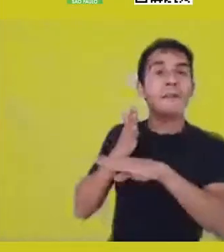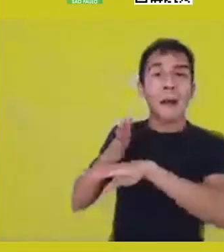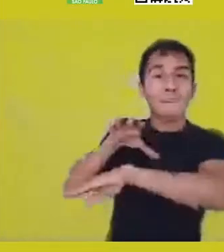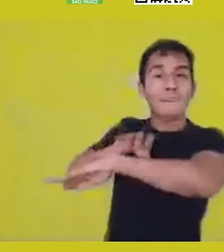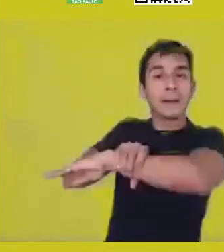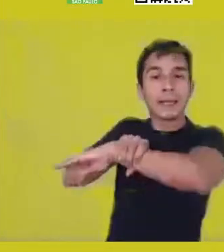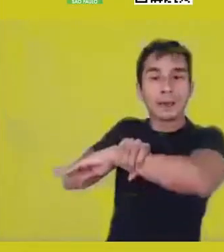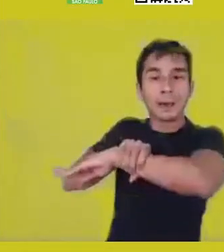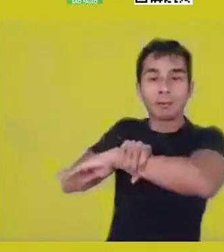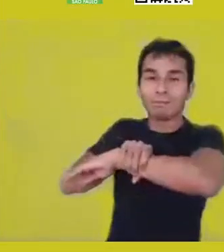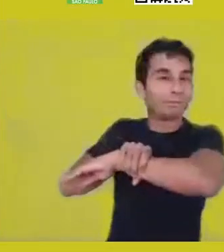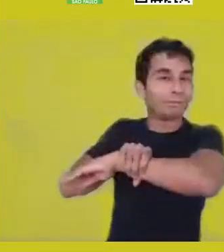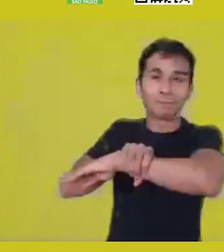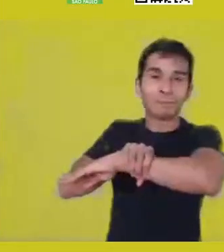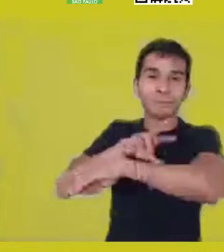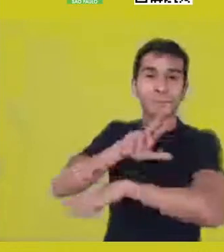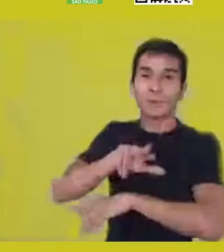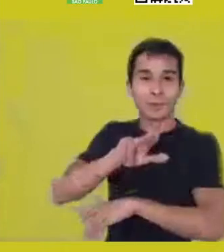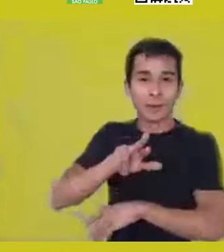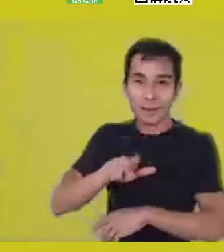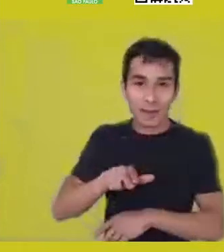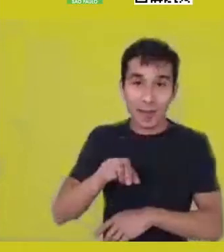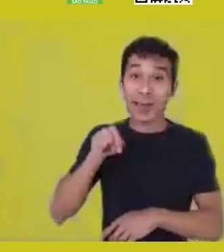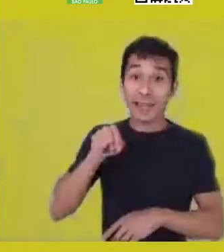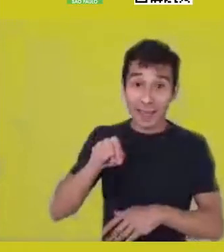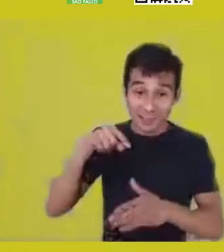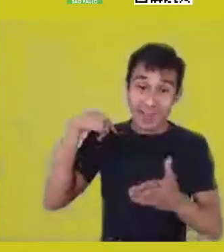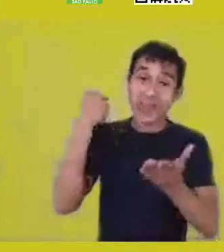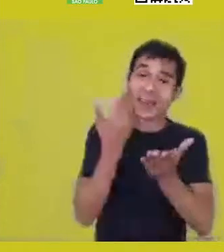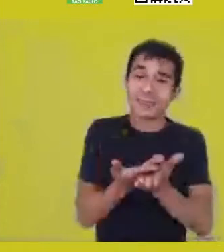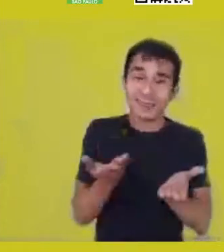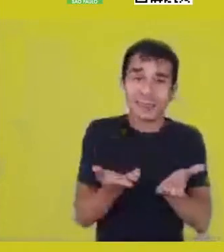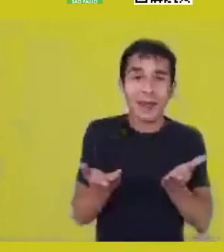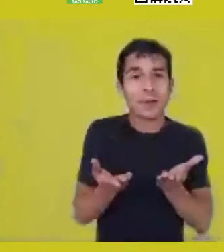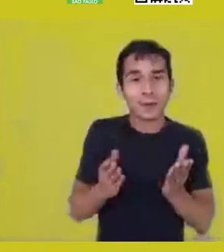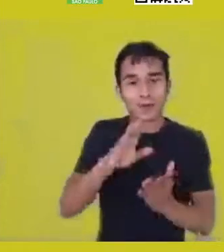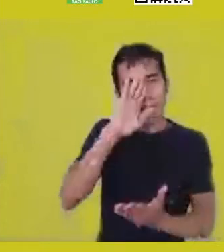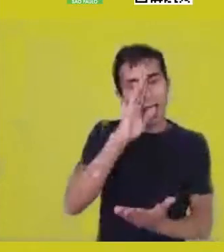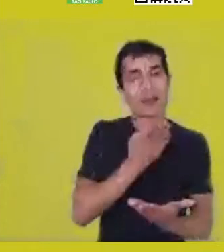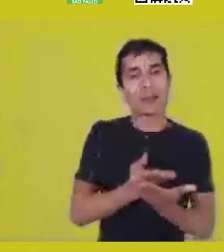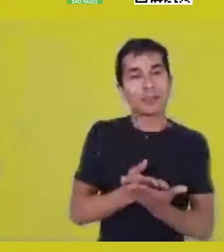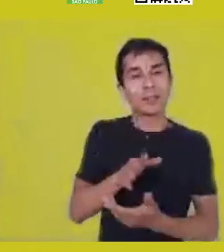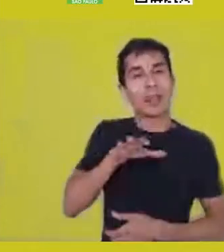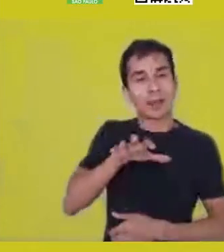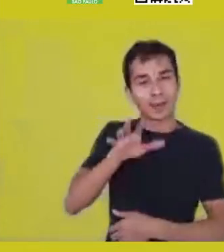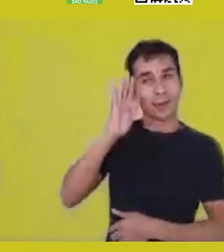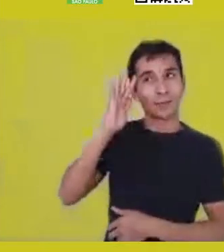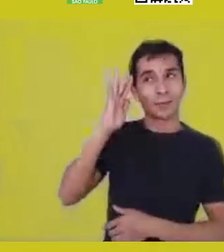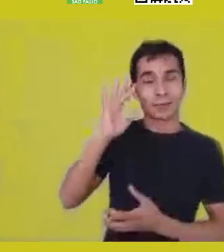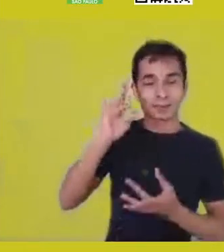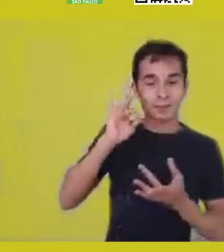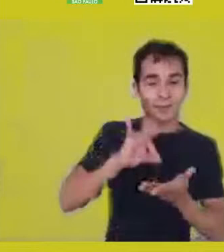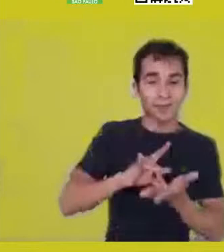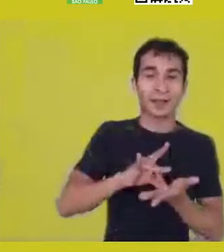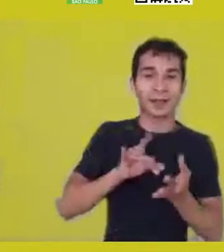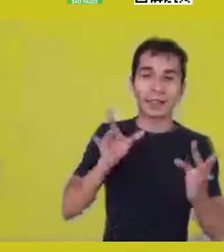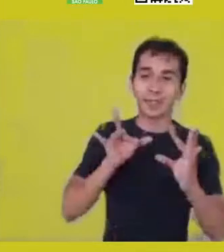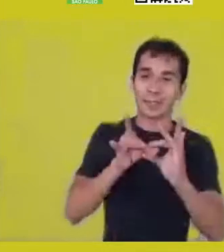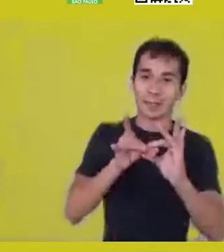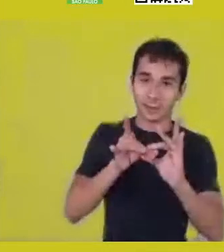And that comes with us, it maintains itself with these realities, so, thinking within this Afro principle,